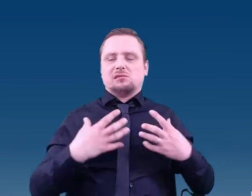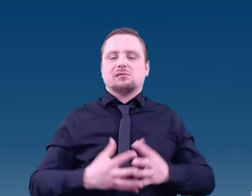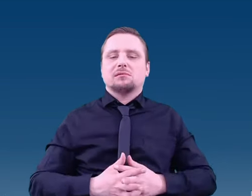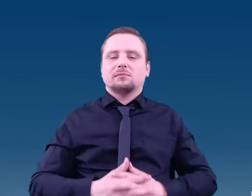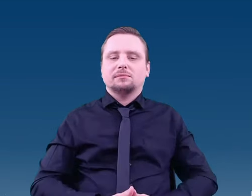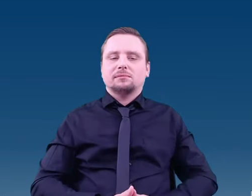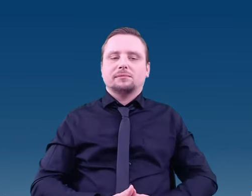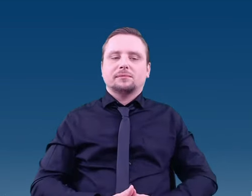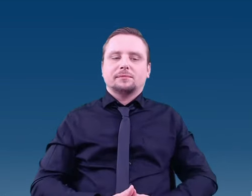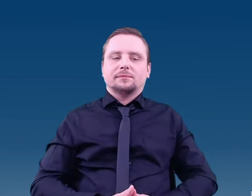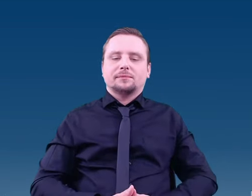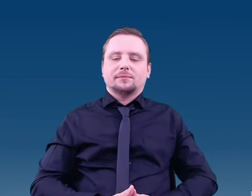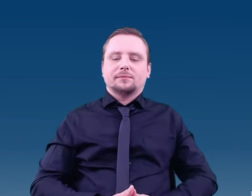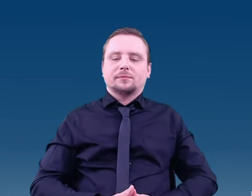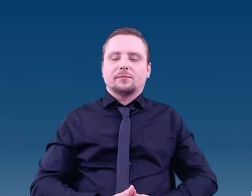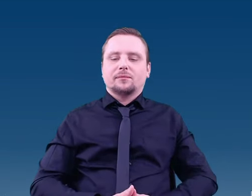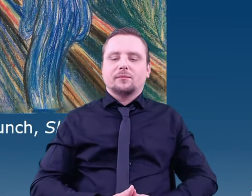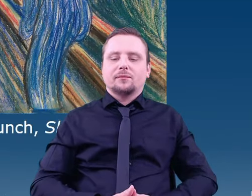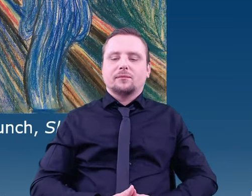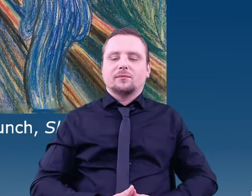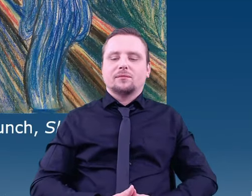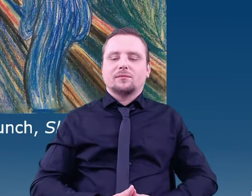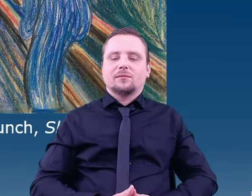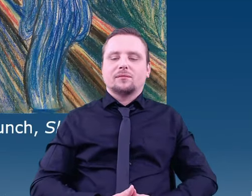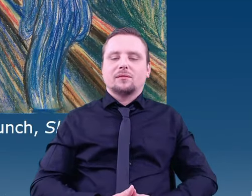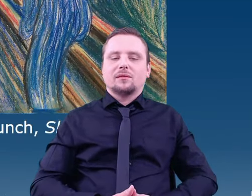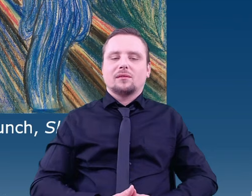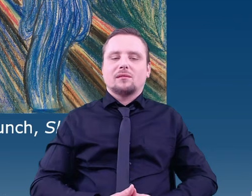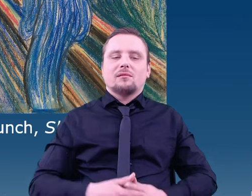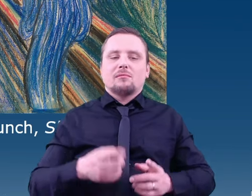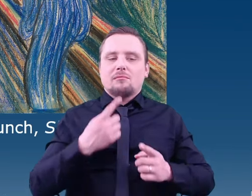Let me be honest with you, I was so puzzled that I did not know where to start,